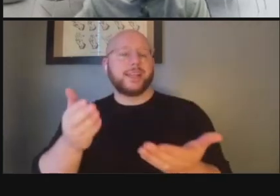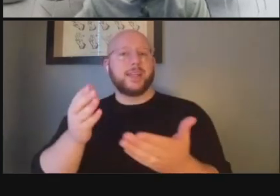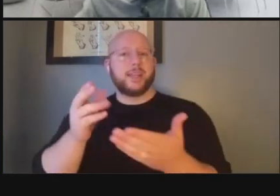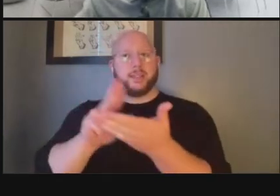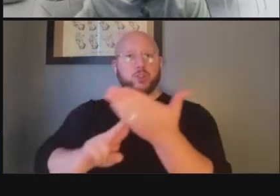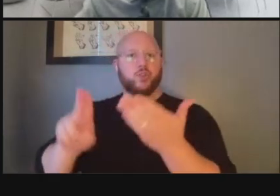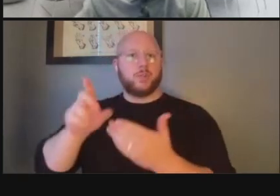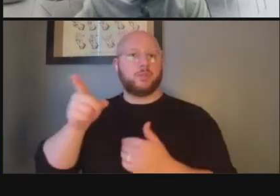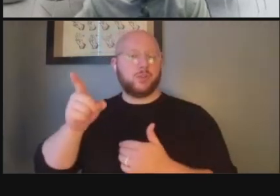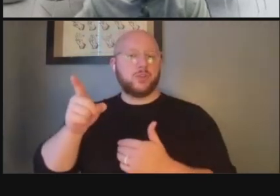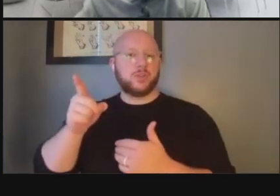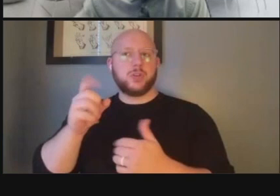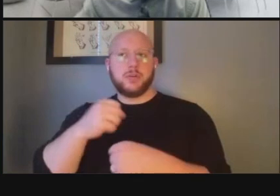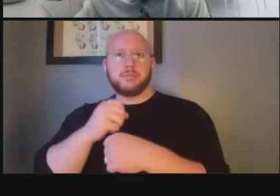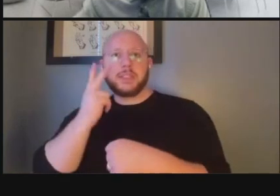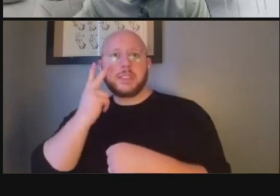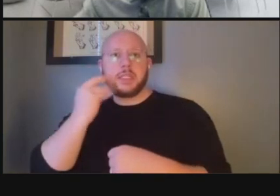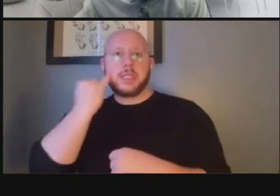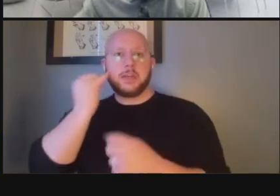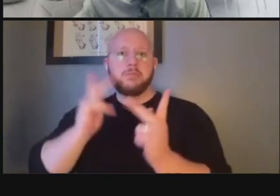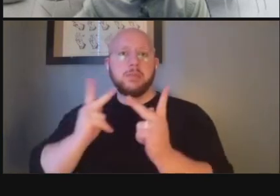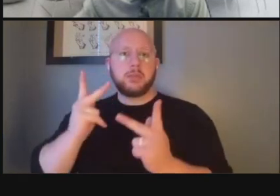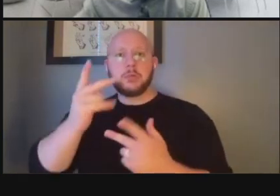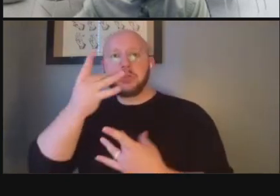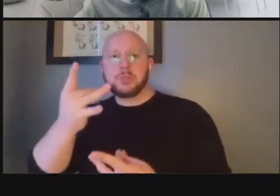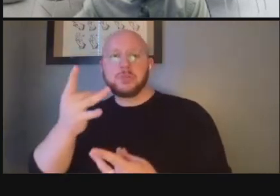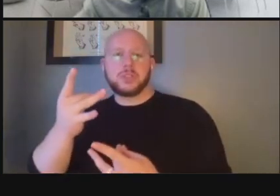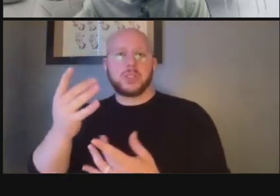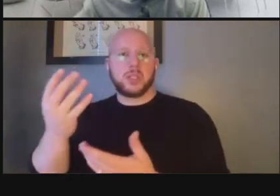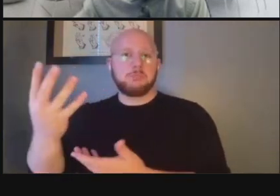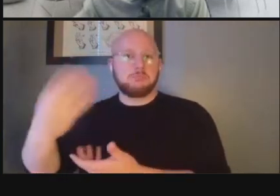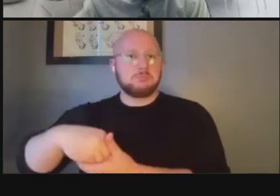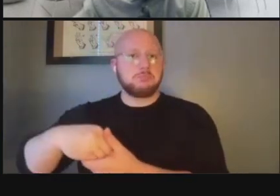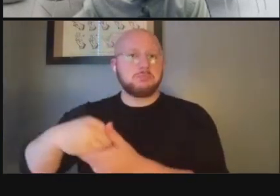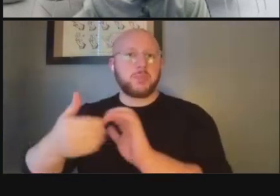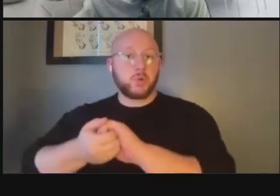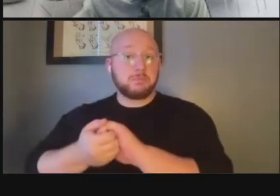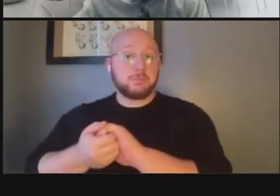or get them to go to the website we know with this kicking off in june a lot of the students